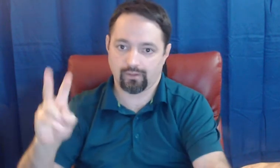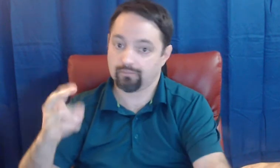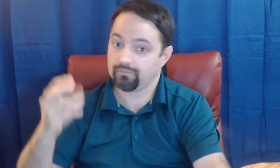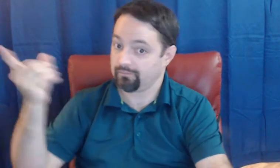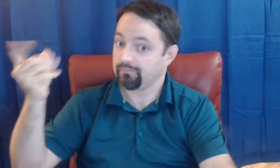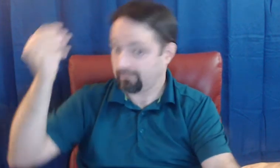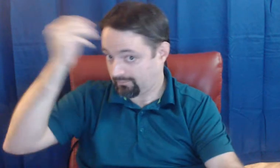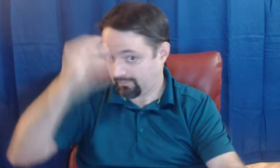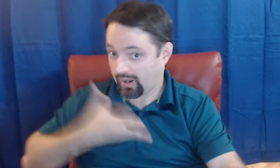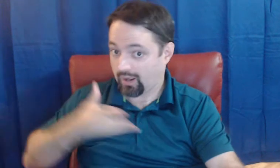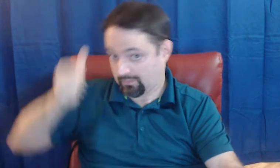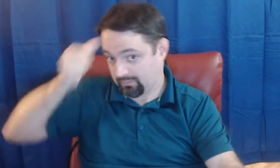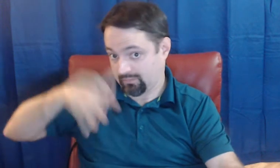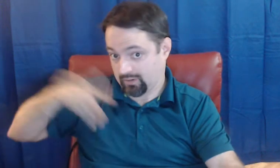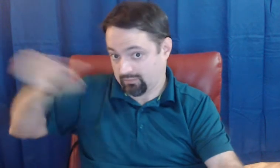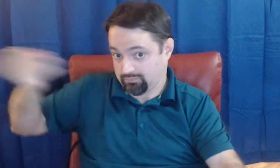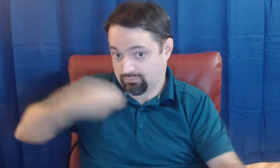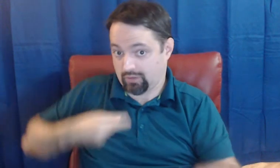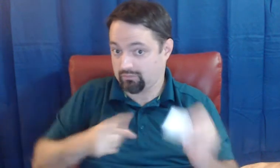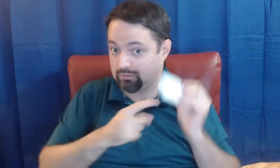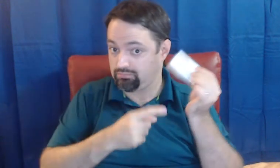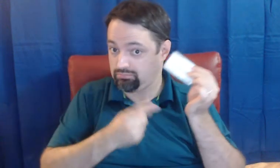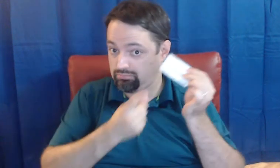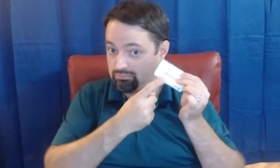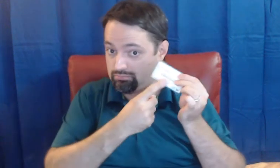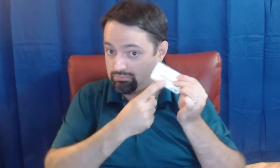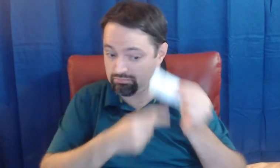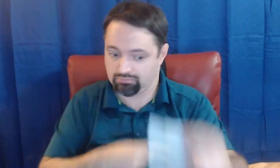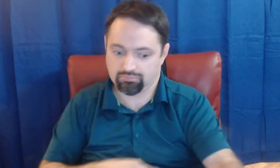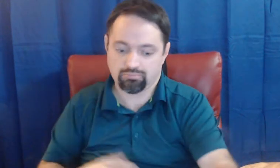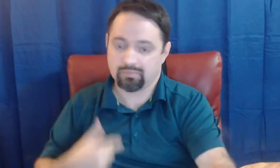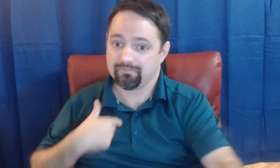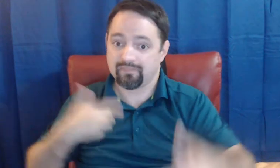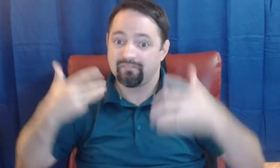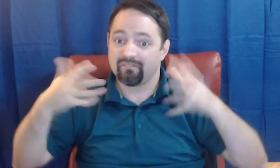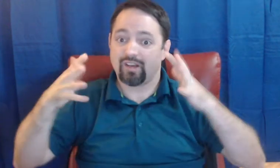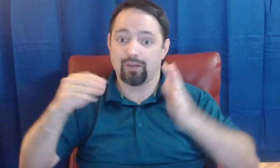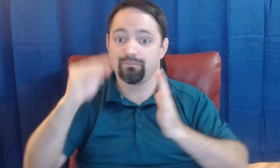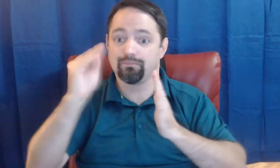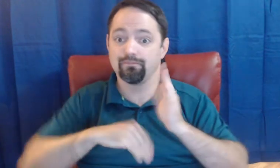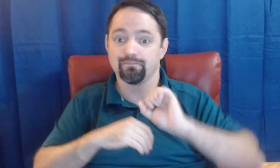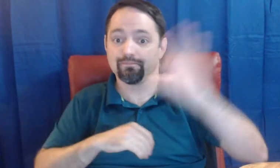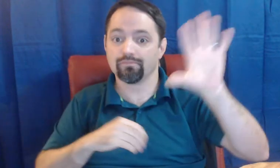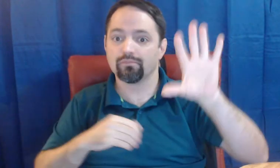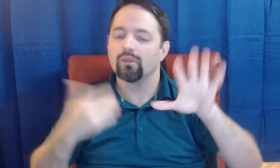that man gave me this business card with website on it i did mine already because I got a post card in the mail